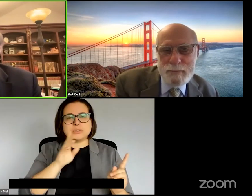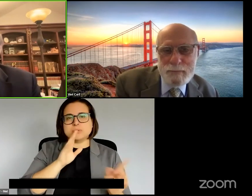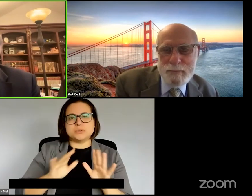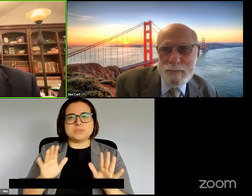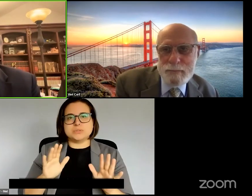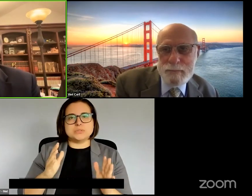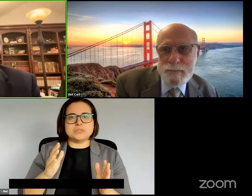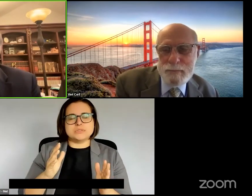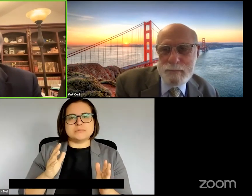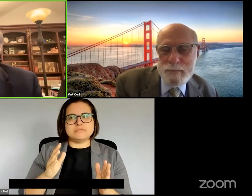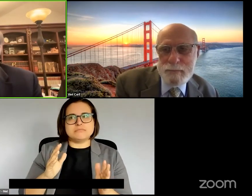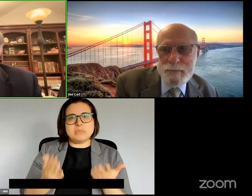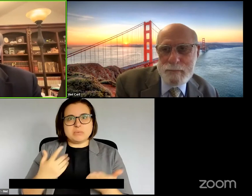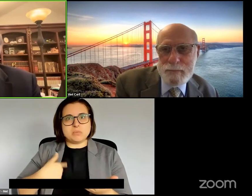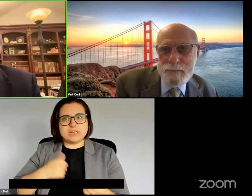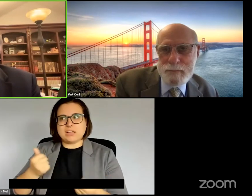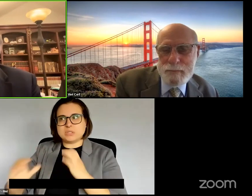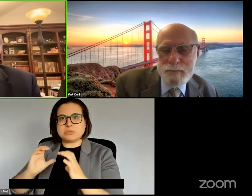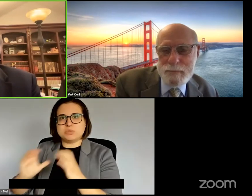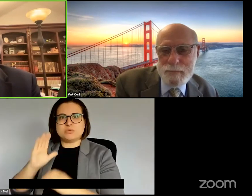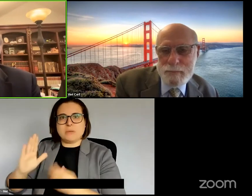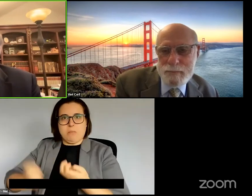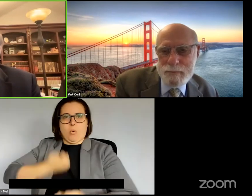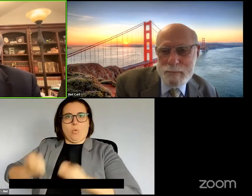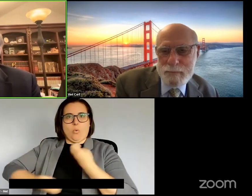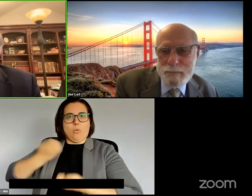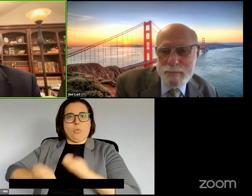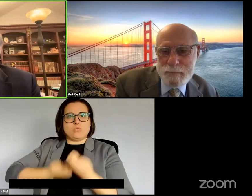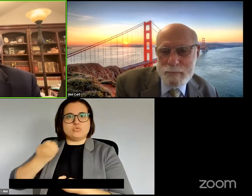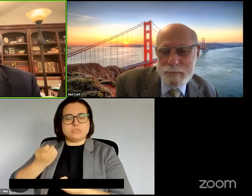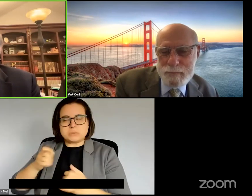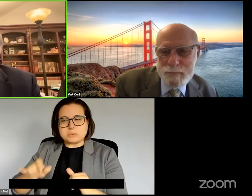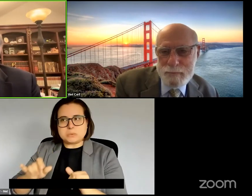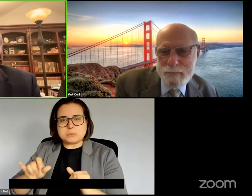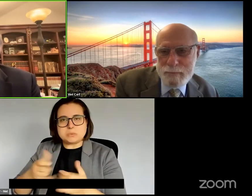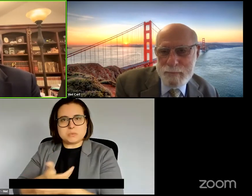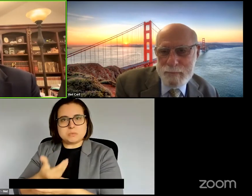maybe we can communicate information in other ways that we haven't even thought about today.